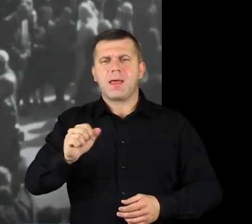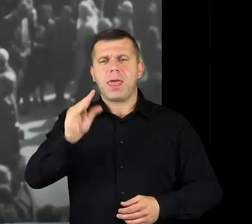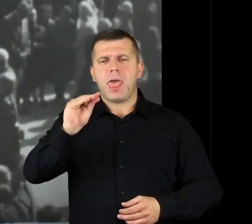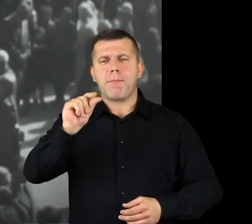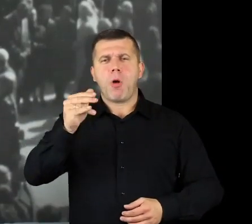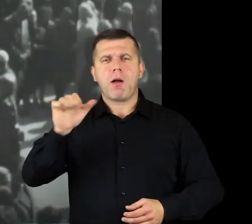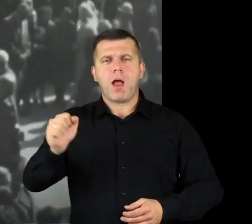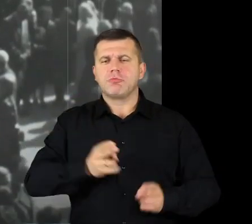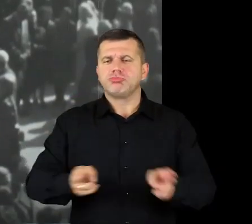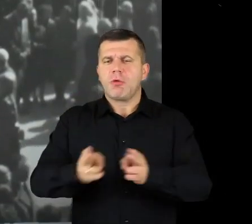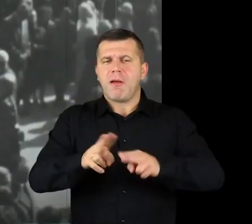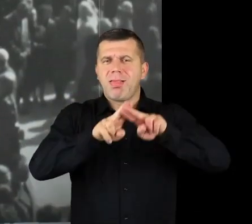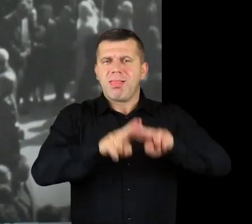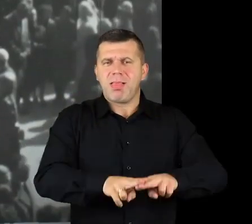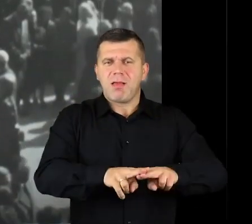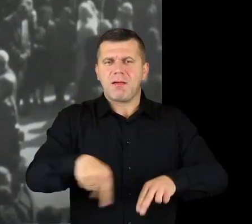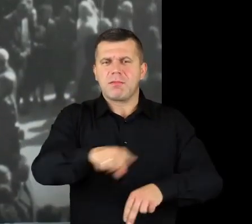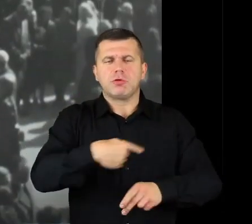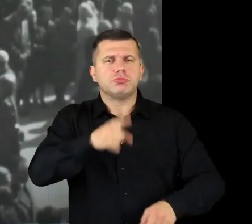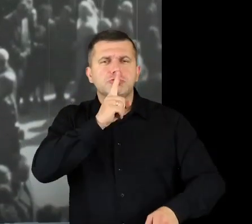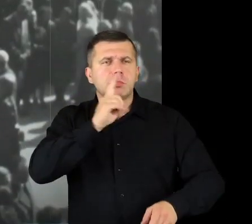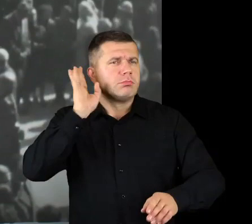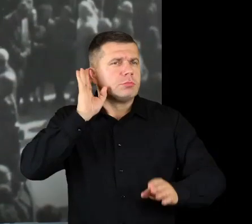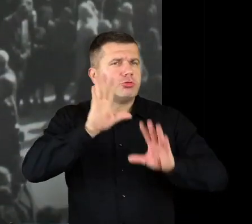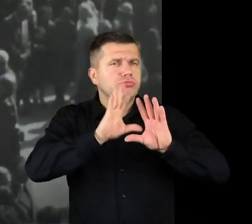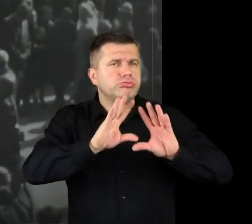When the river was too quiet to them,